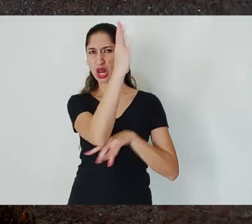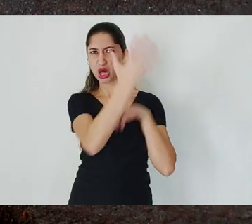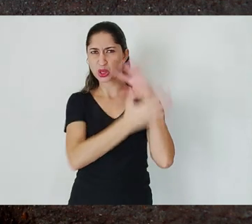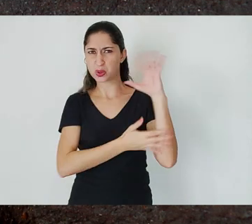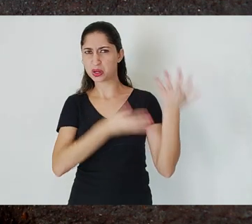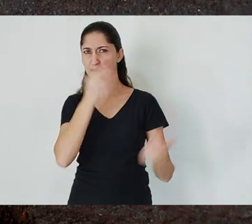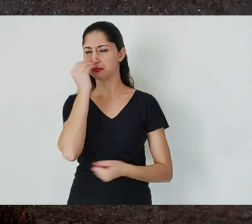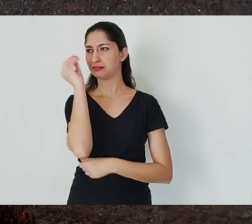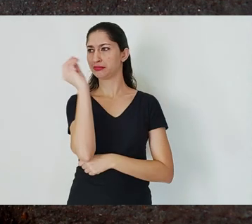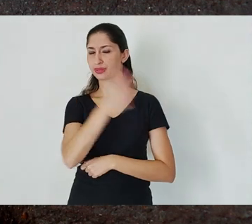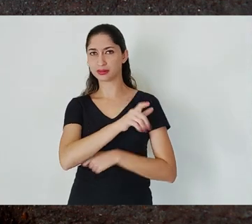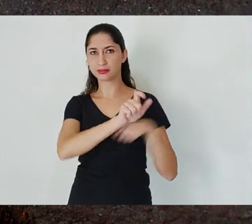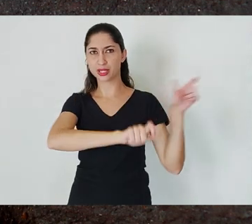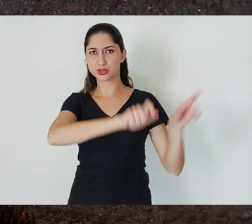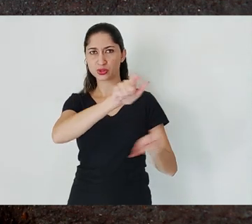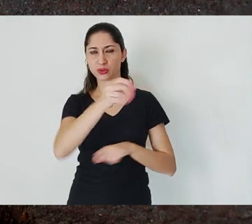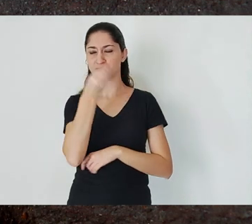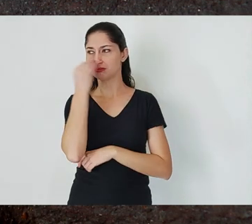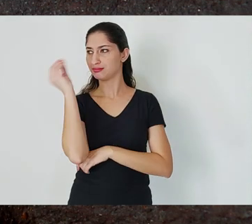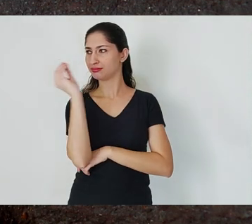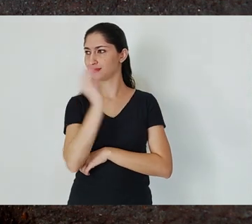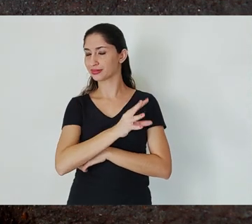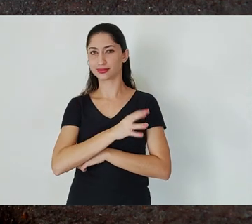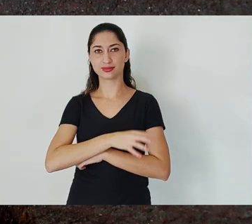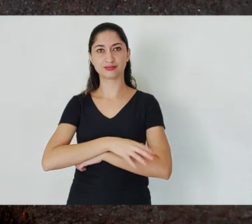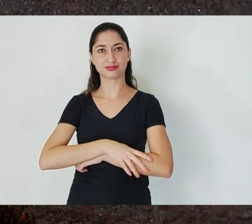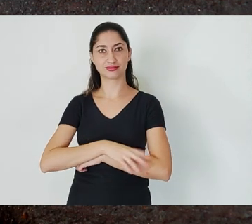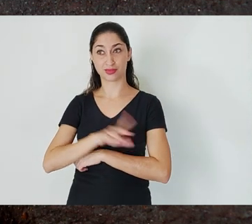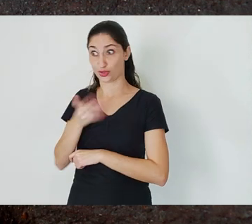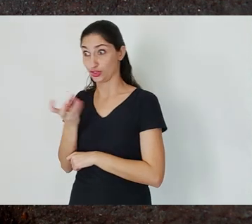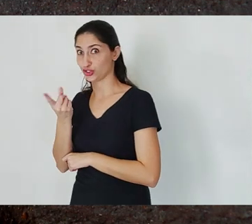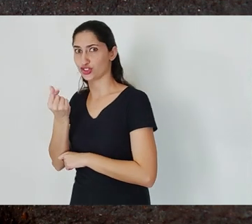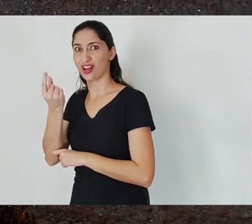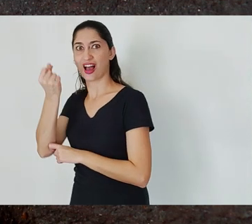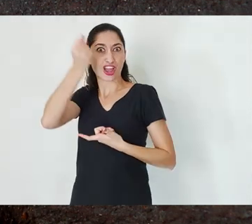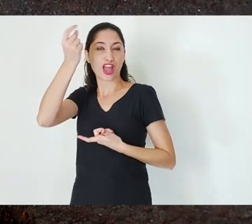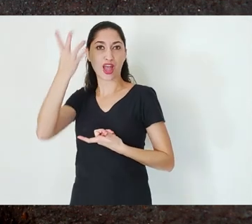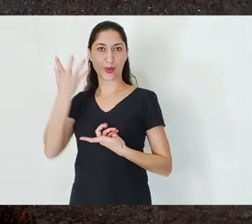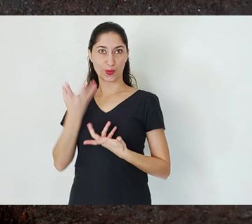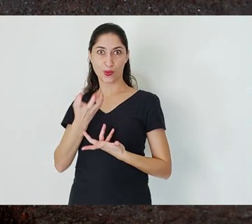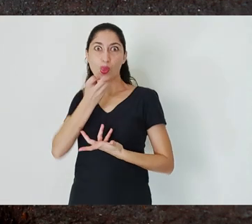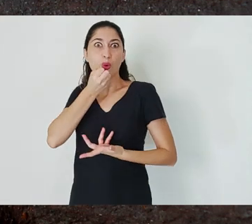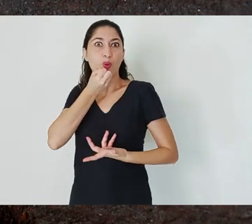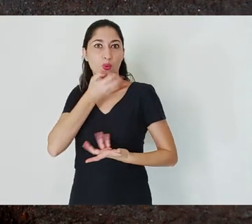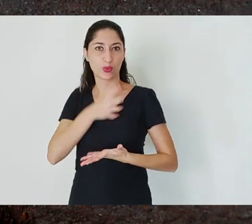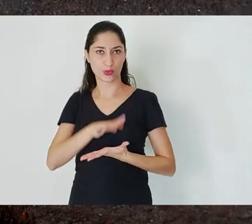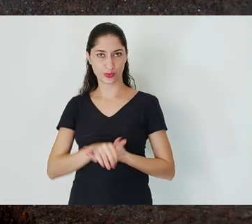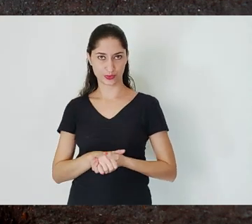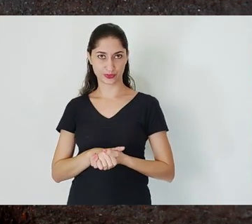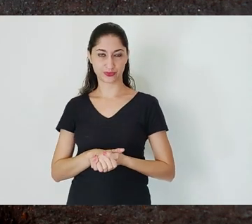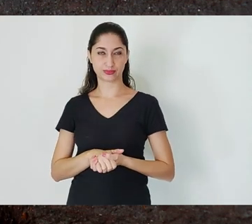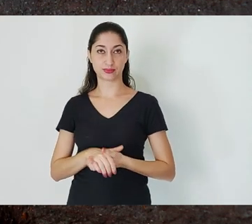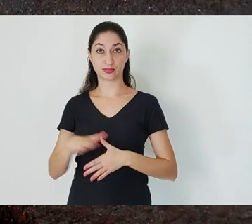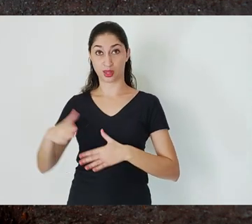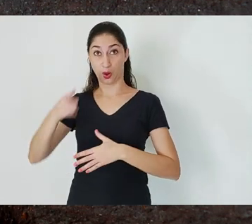to protect people, everyone involved in the operation. A tailings dam is a structure